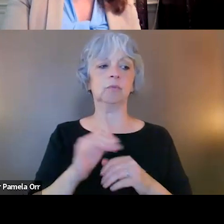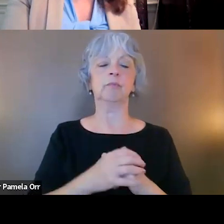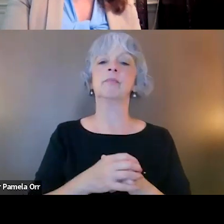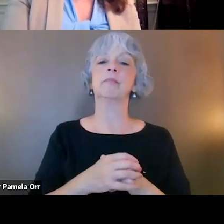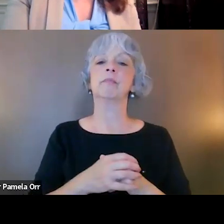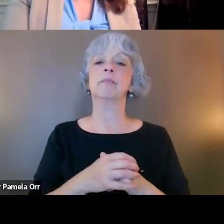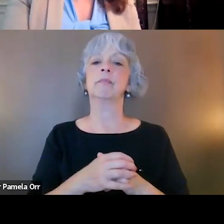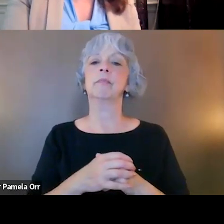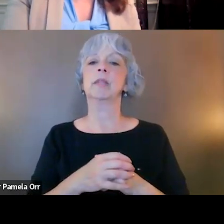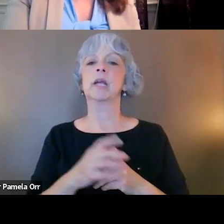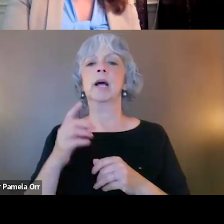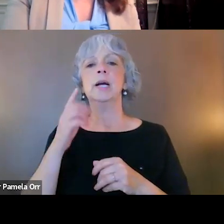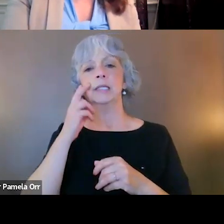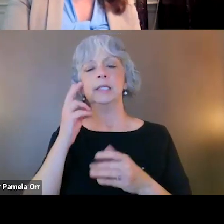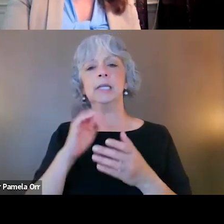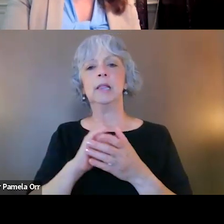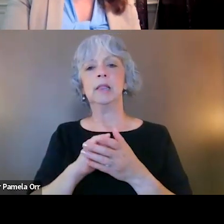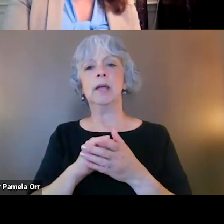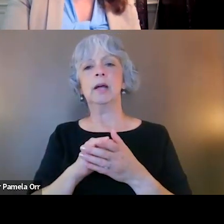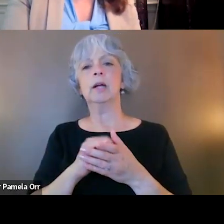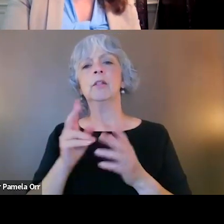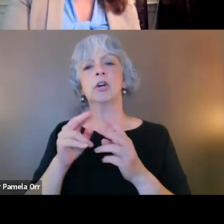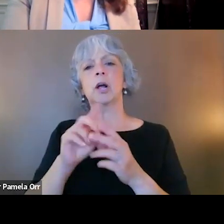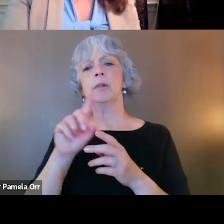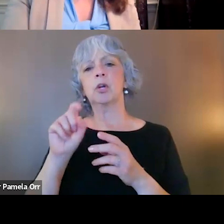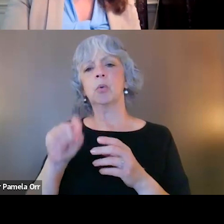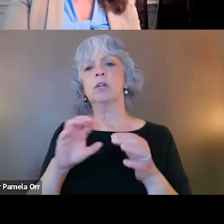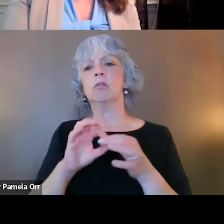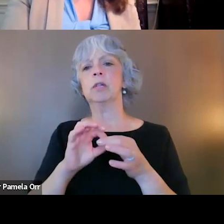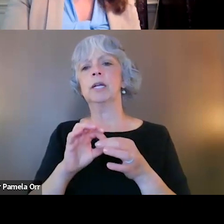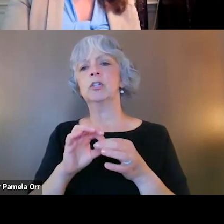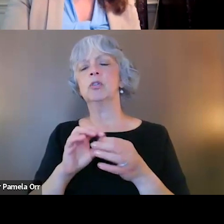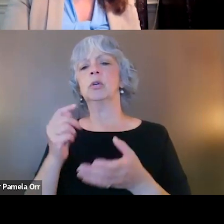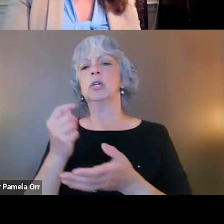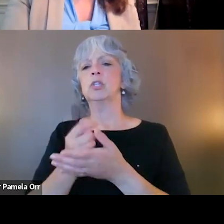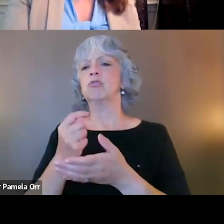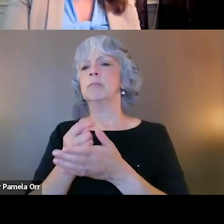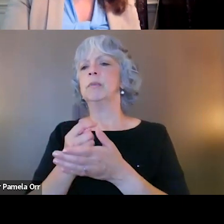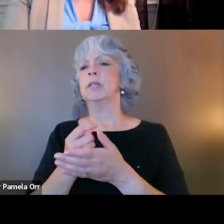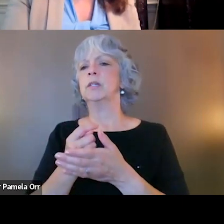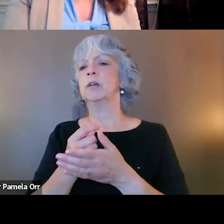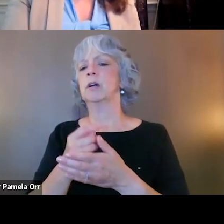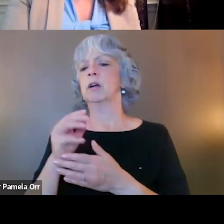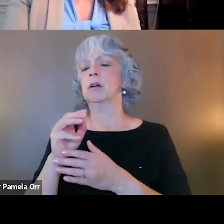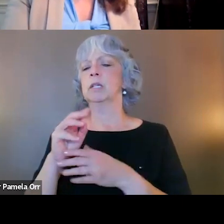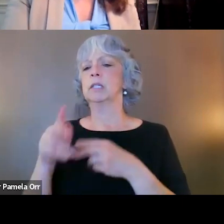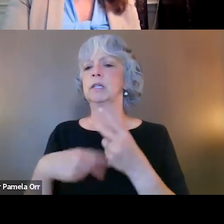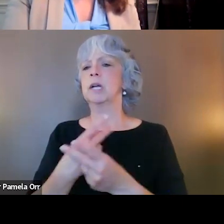And I do see that there have been a couple of questions about treatment modalities and so I just maybe wanna revisit those.